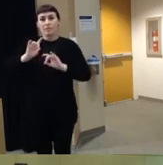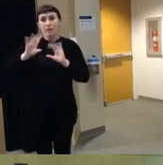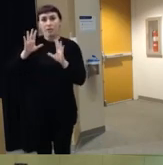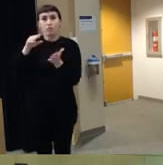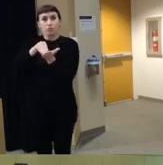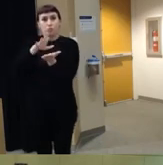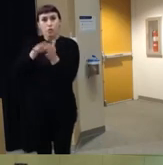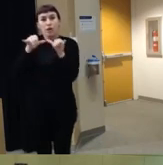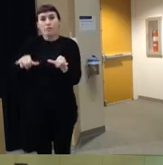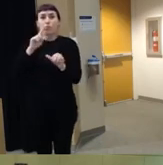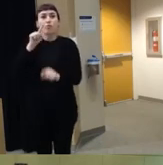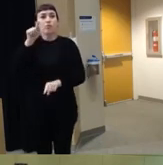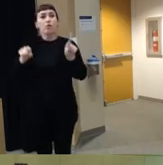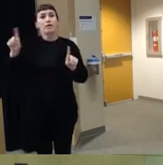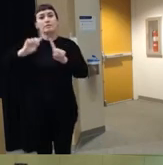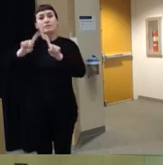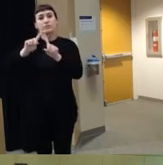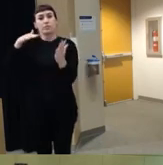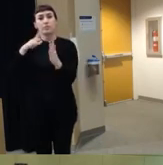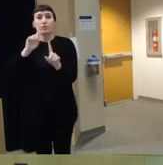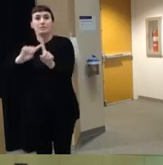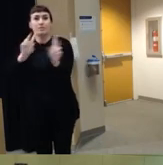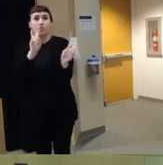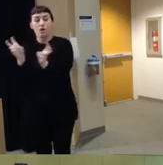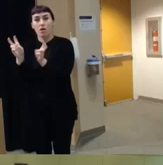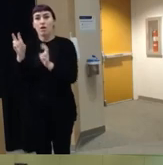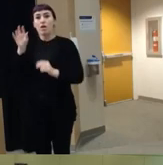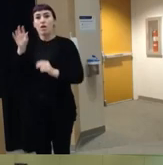variety of studies to look at different topics um so that is something I'm happy to talk with